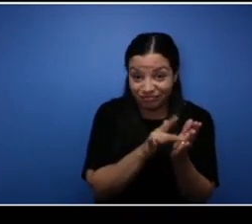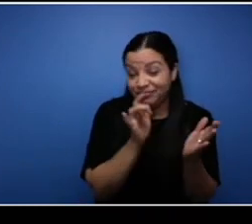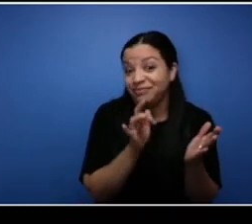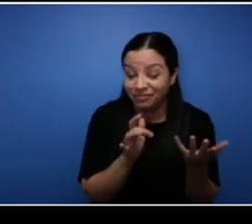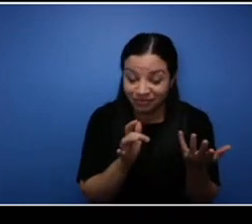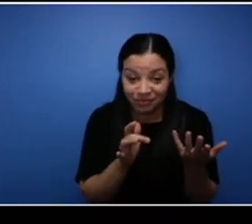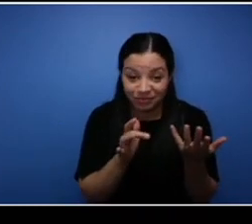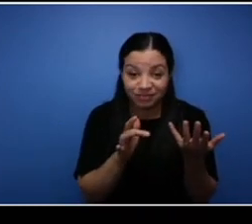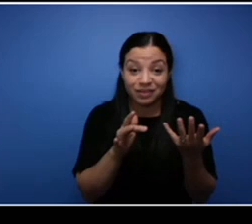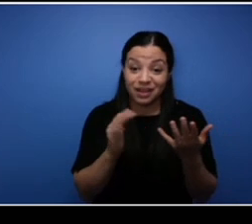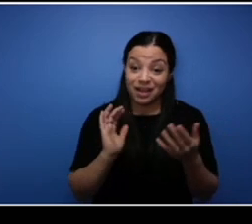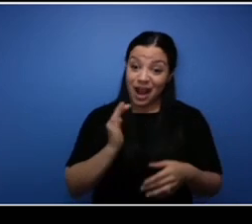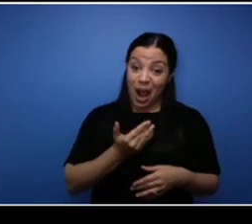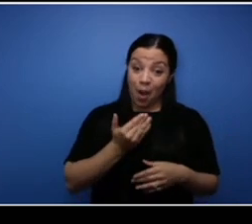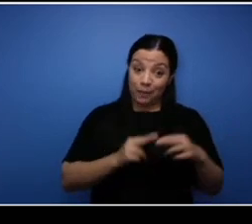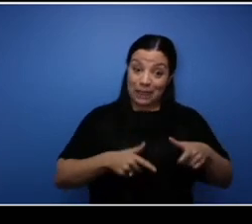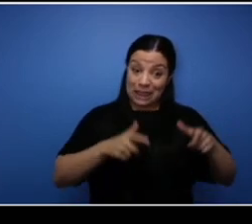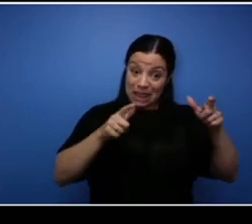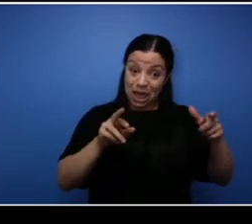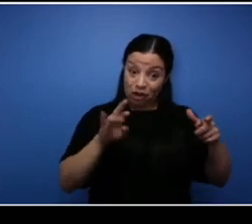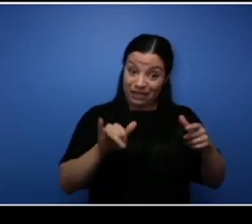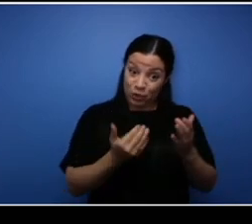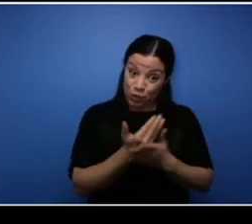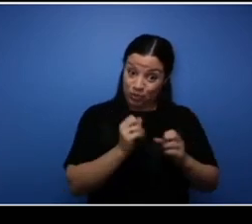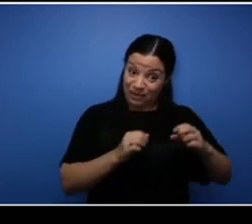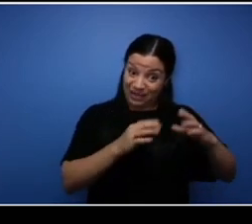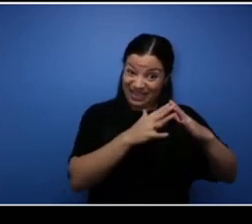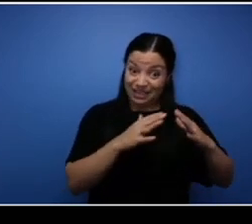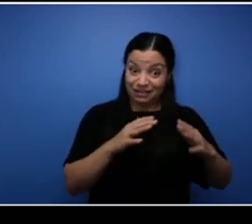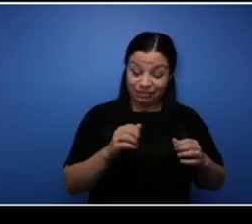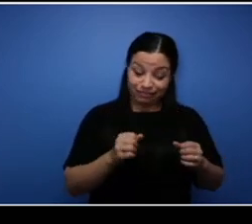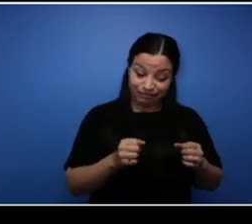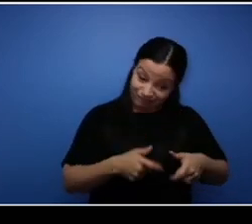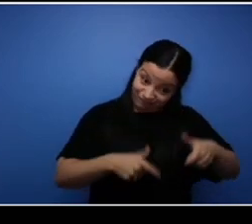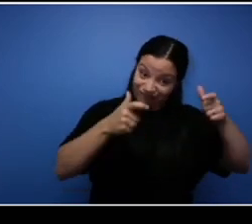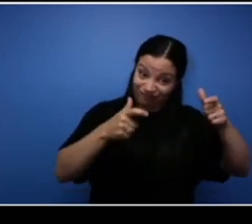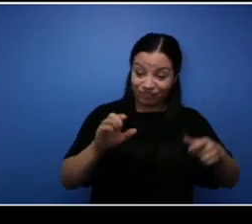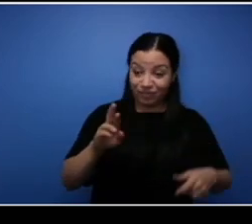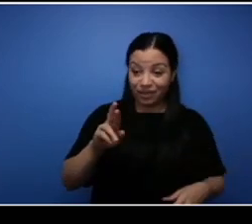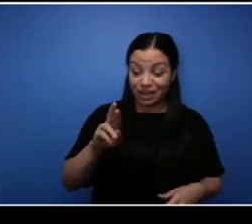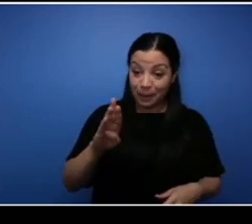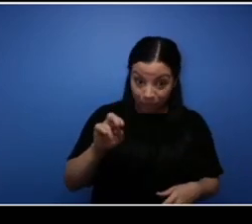months early so. Wow and you're in that new building now are you? In that new building,